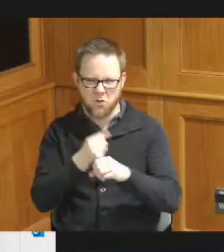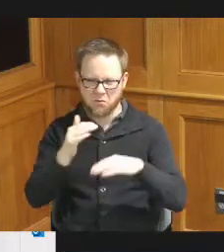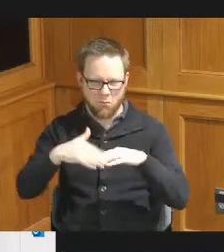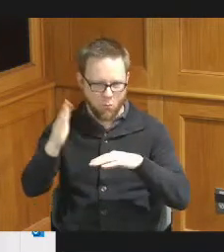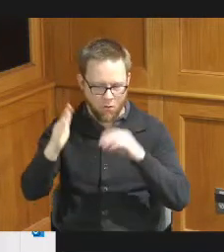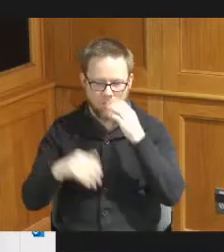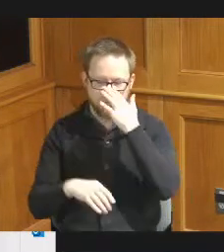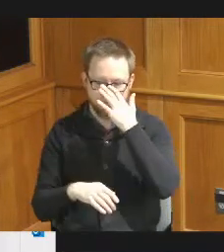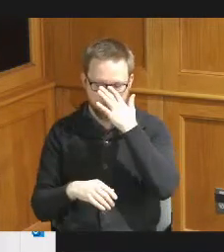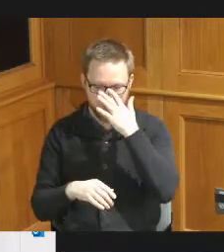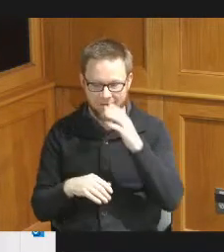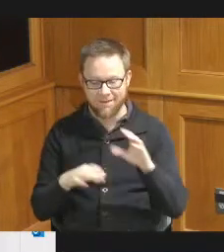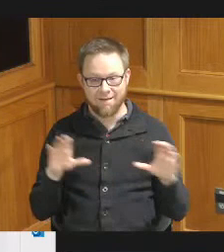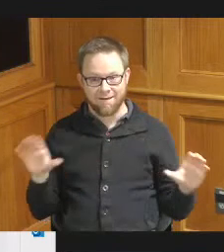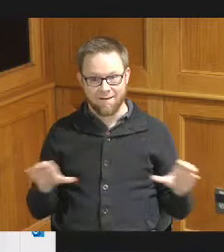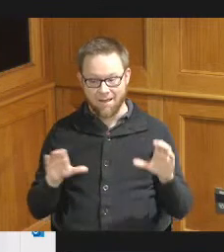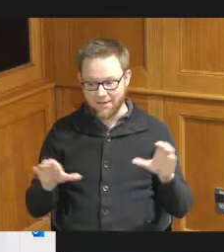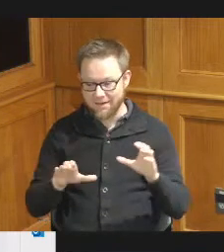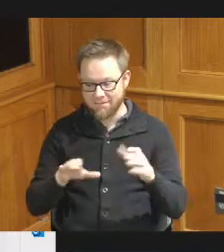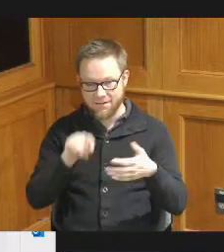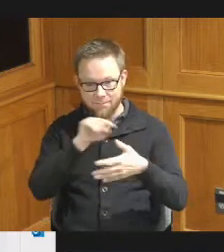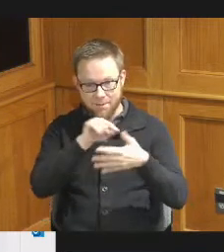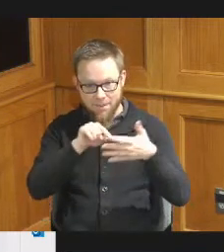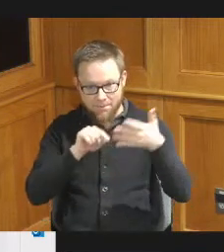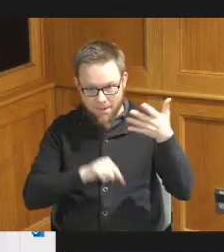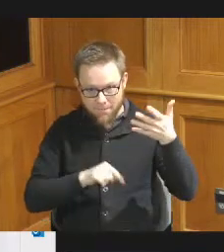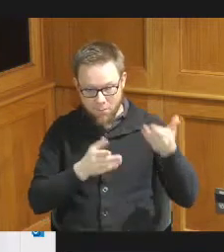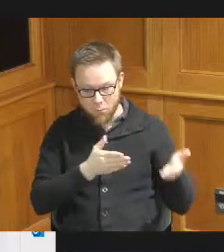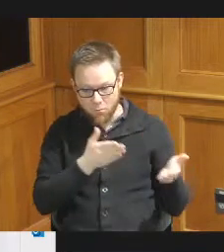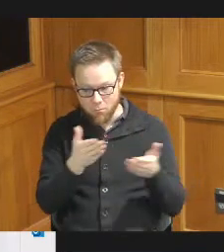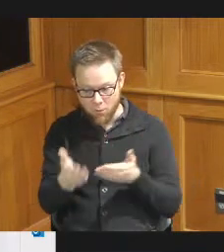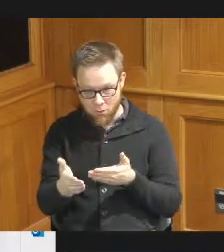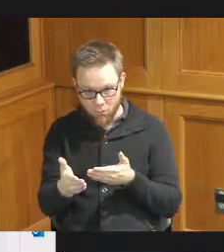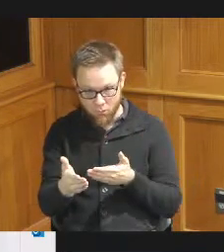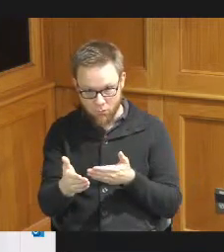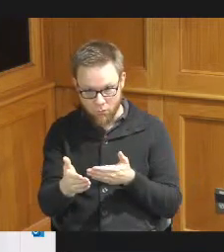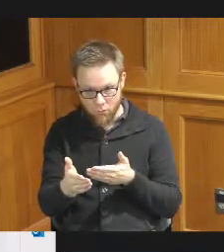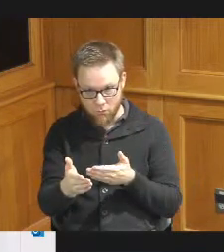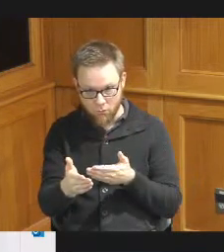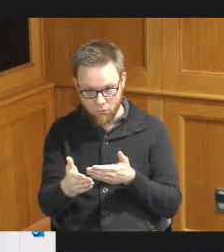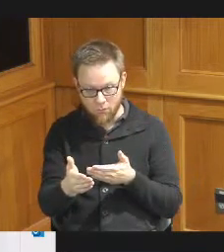the activities that are identified here as proposed are proposed to be selected